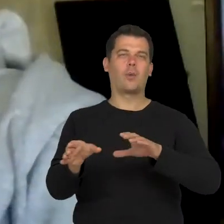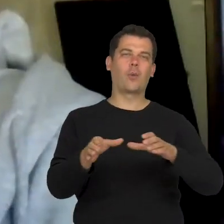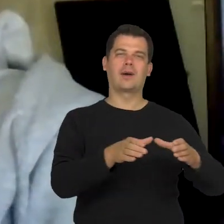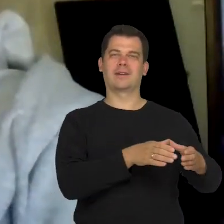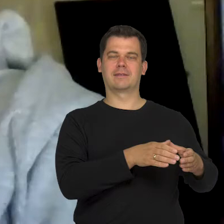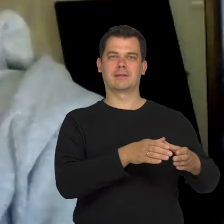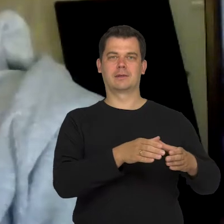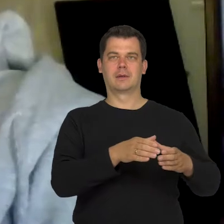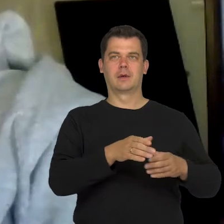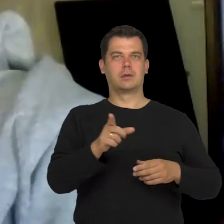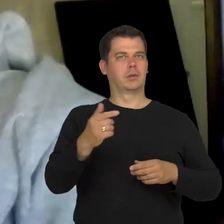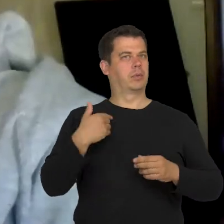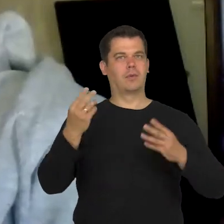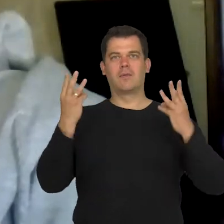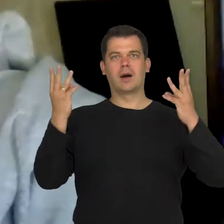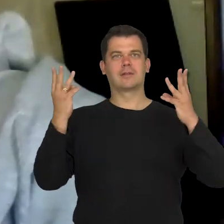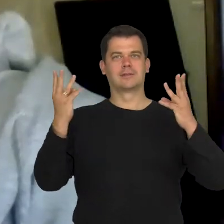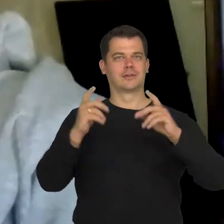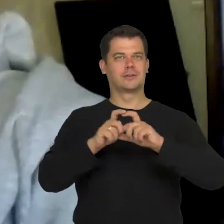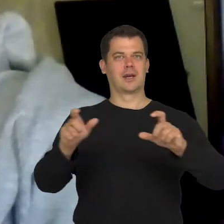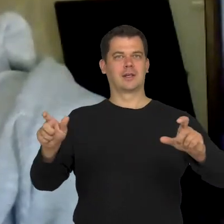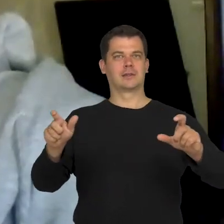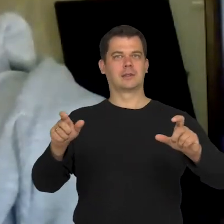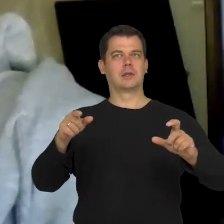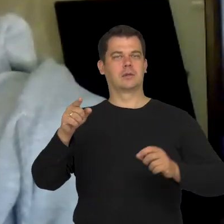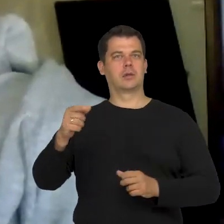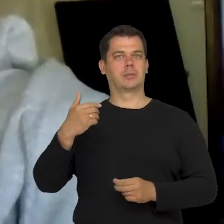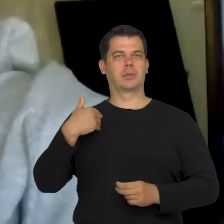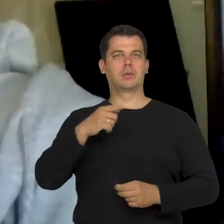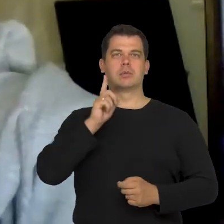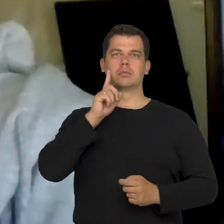I remember how important it was that he was in a group